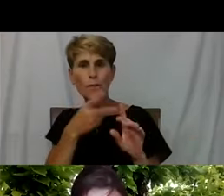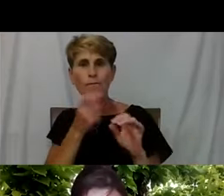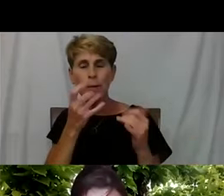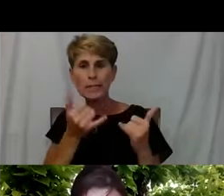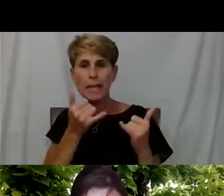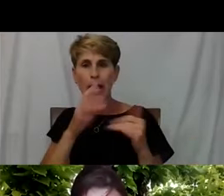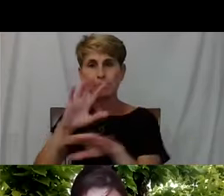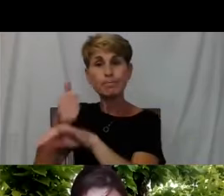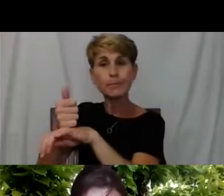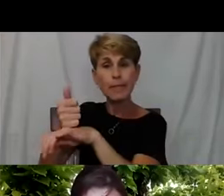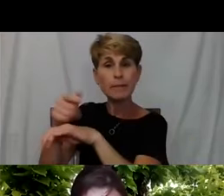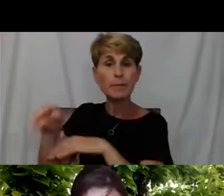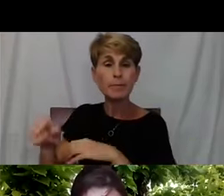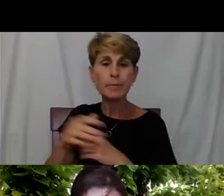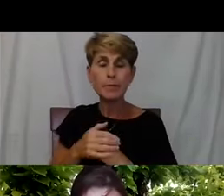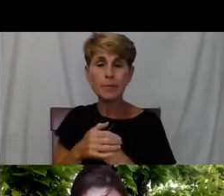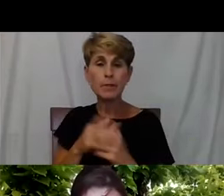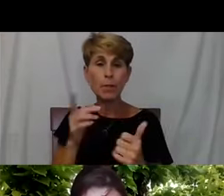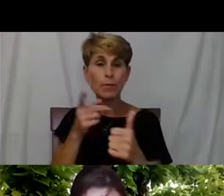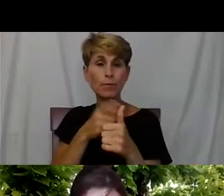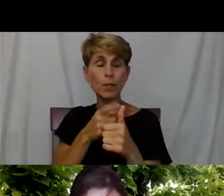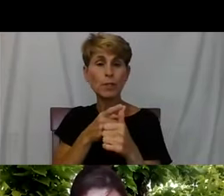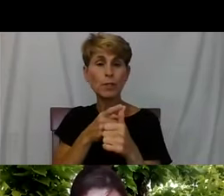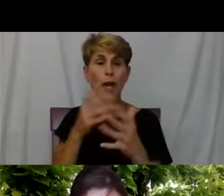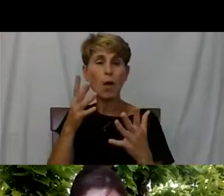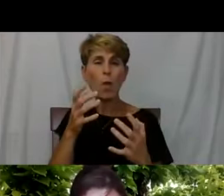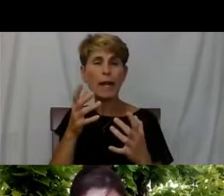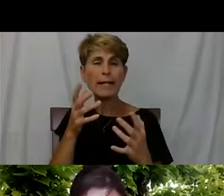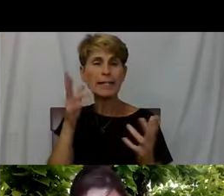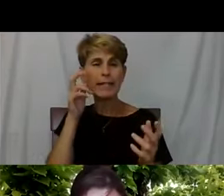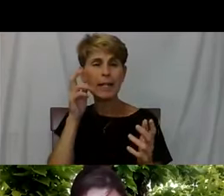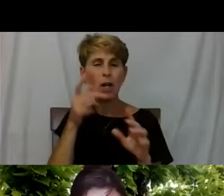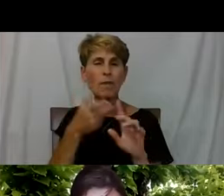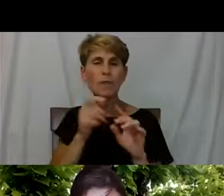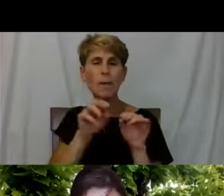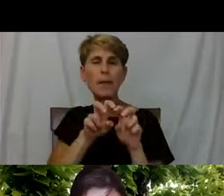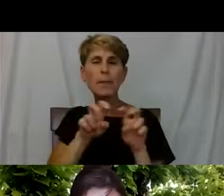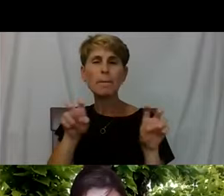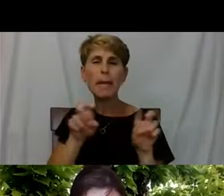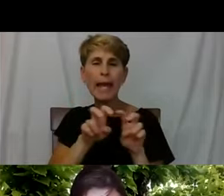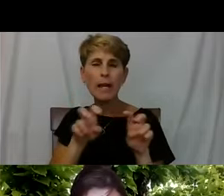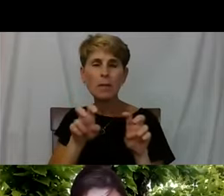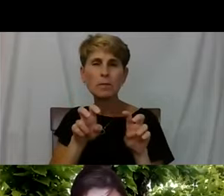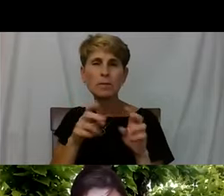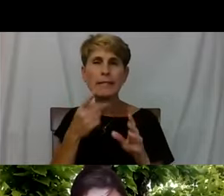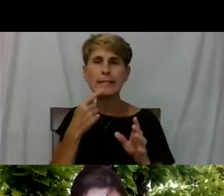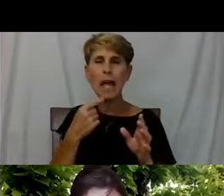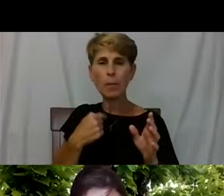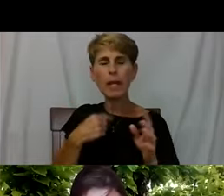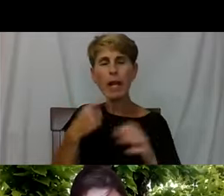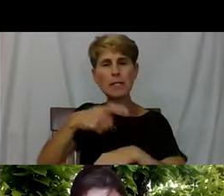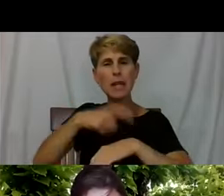So first of all, wanted to hear from the panel about, tell us a time when you saw street medicine